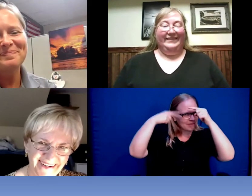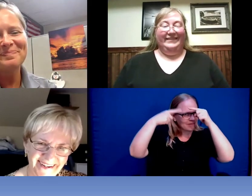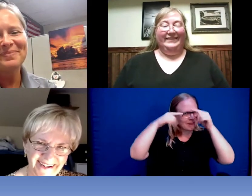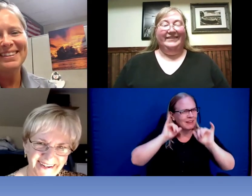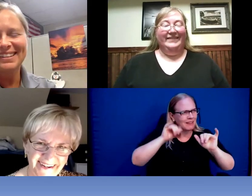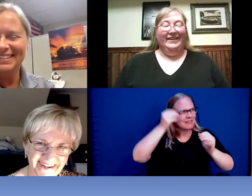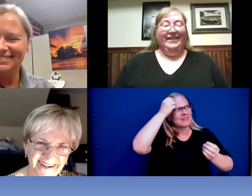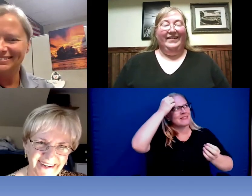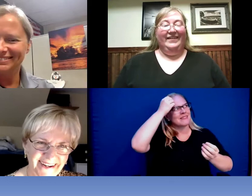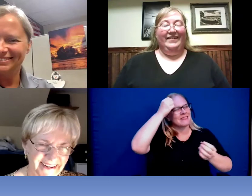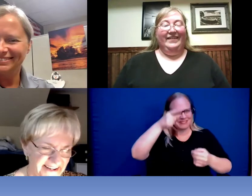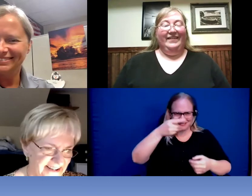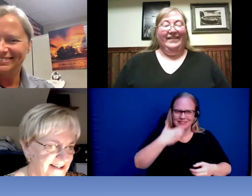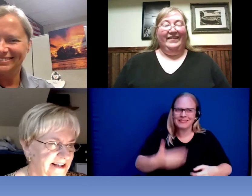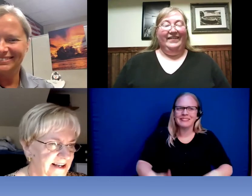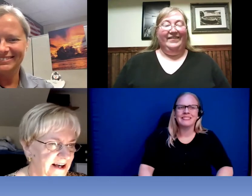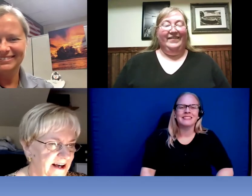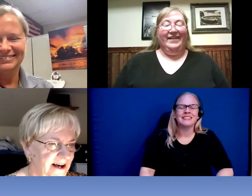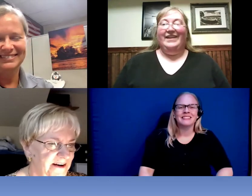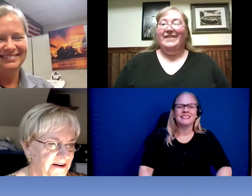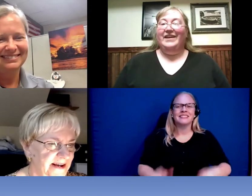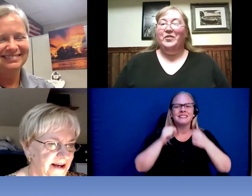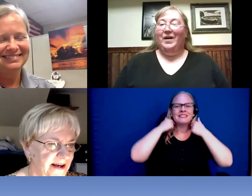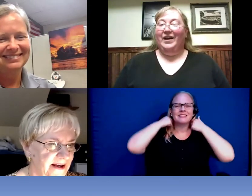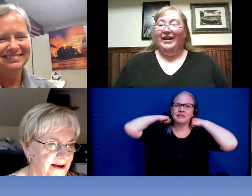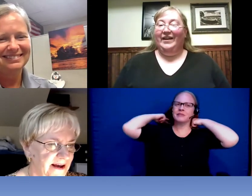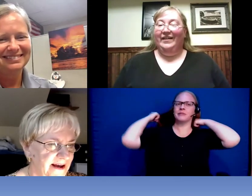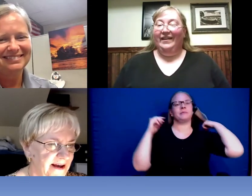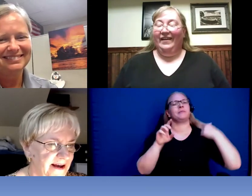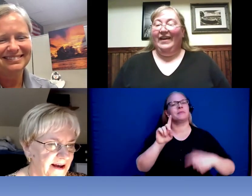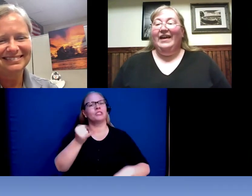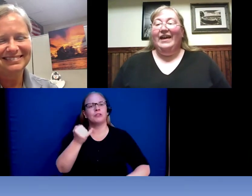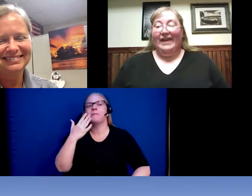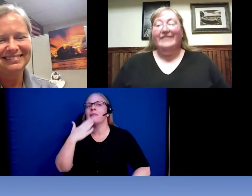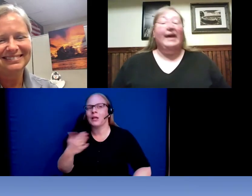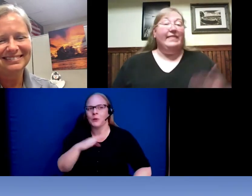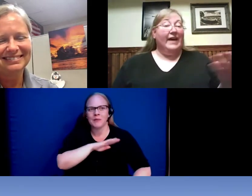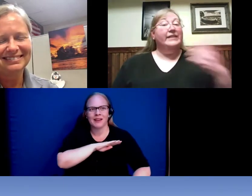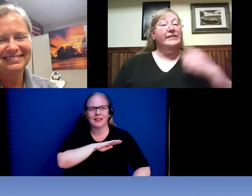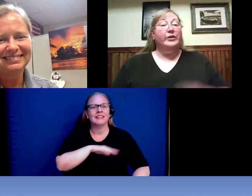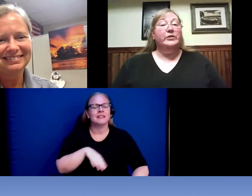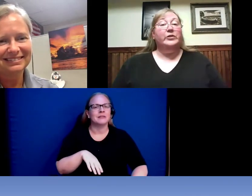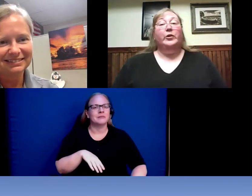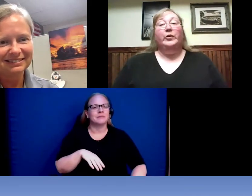Okay, thank you Bonnie. And that is a concern